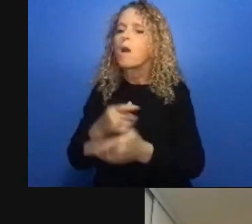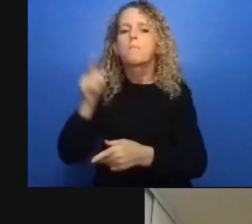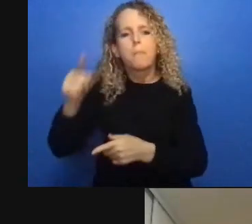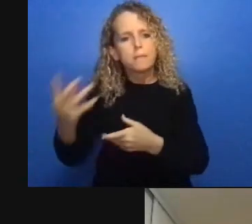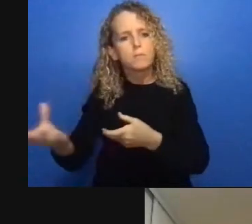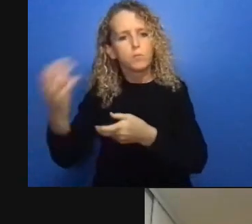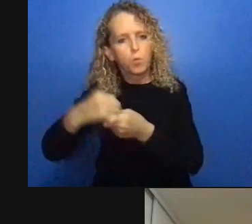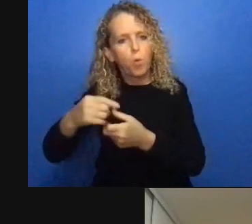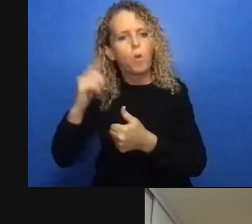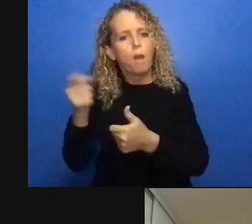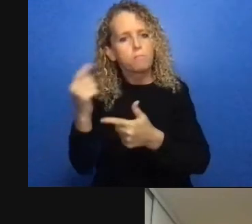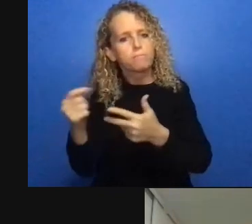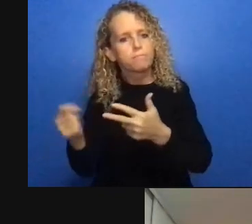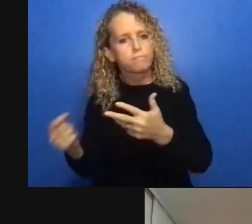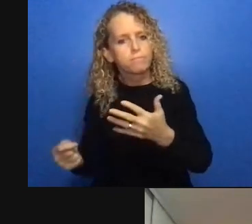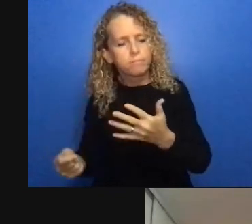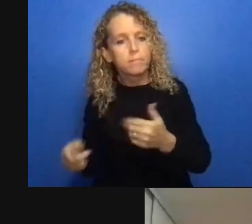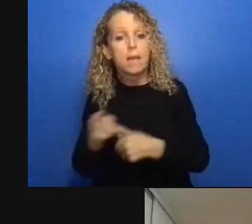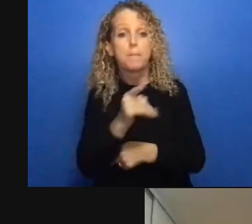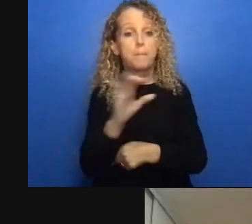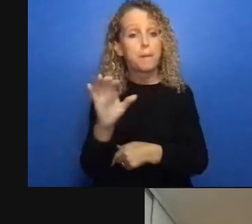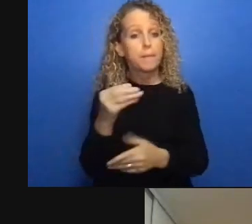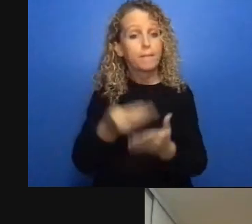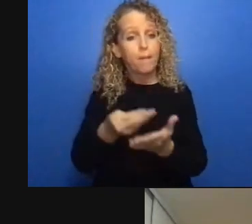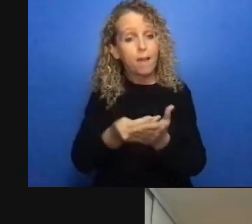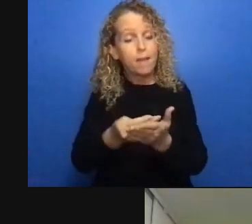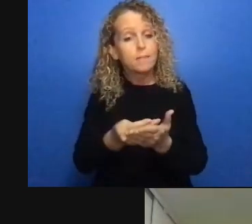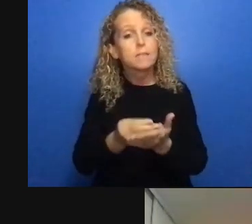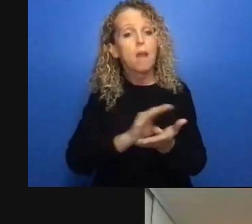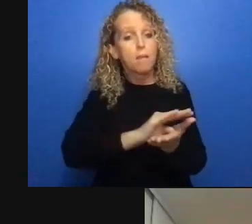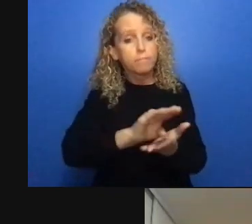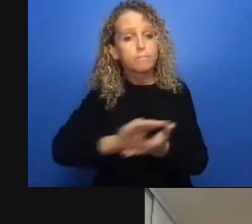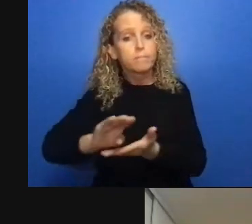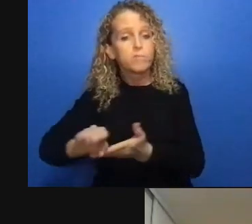i'd also like since i'm in the in the zone right now I would also like to thank Lori